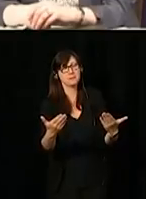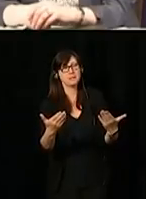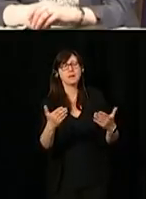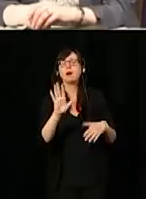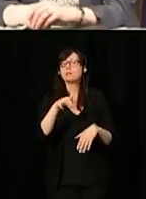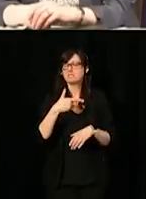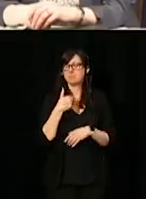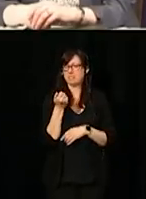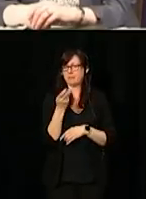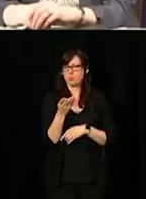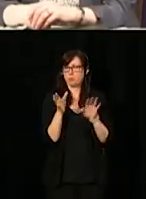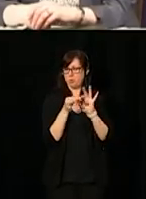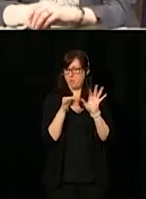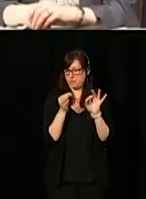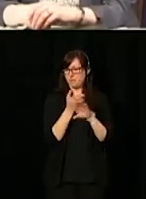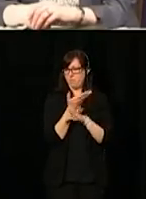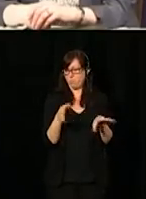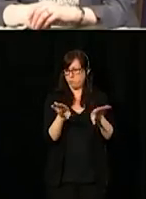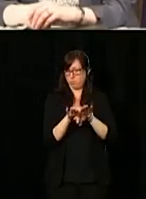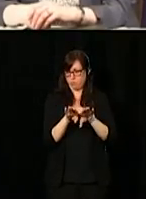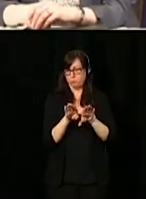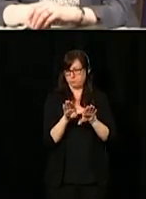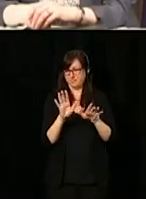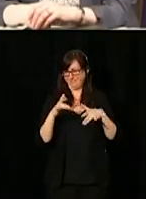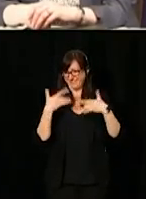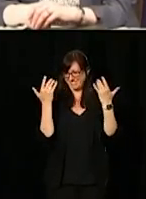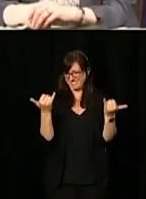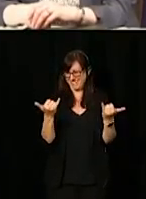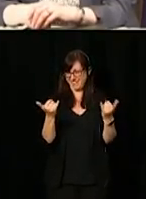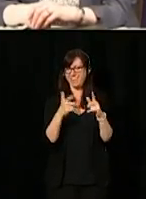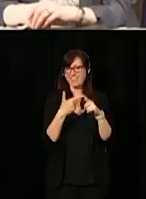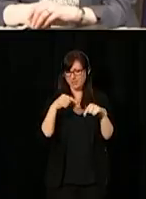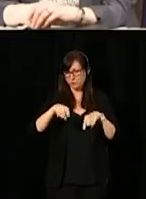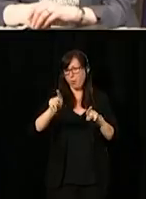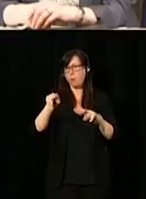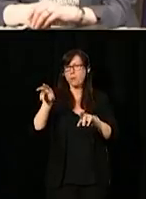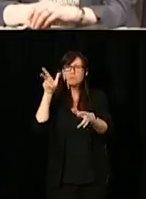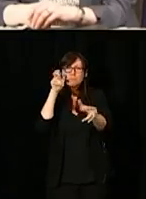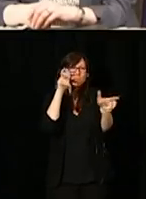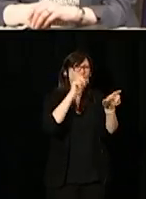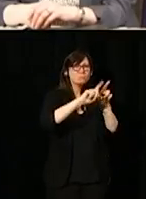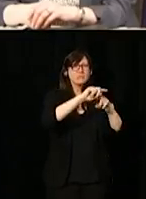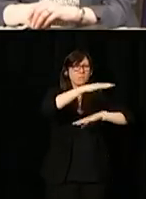I have a few it is remarks before we close and you get a chance to visit those kiosks.